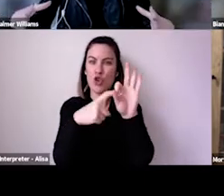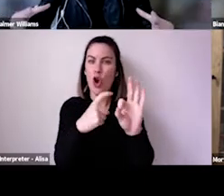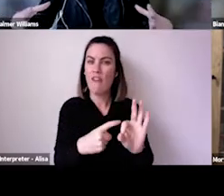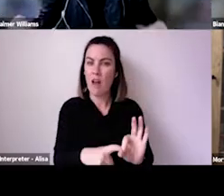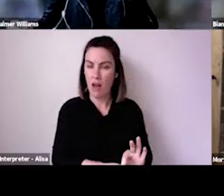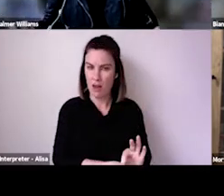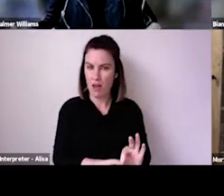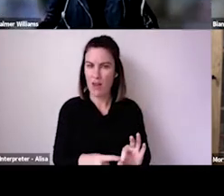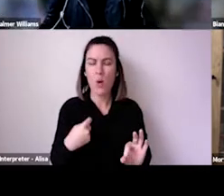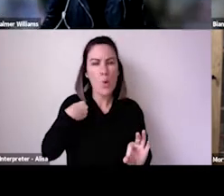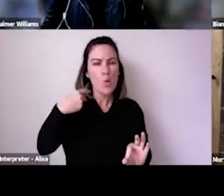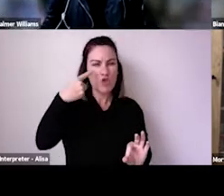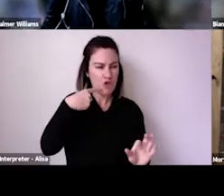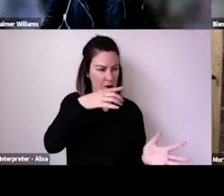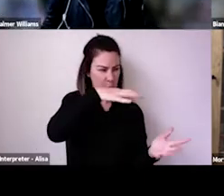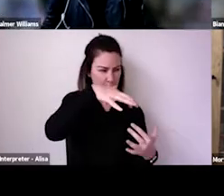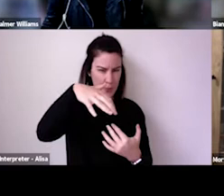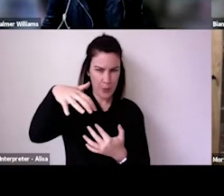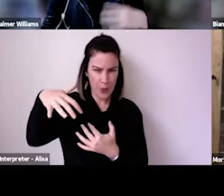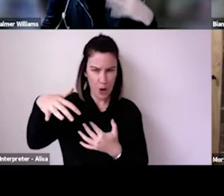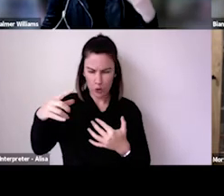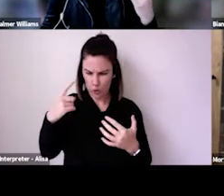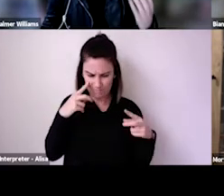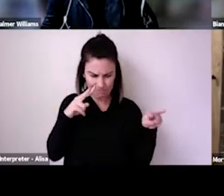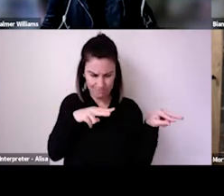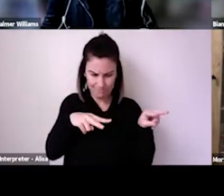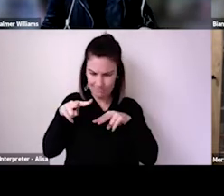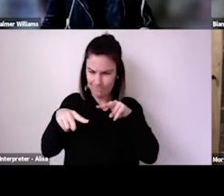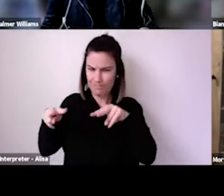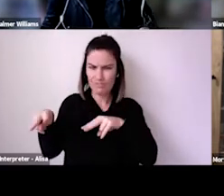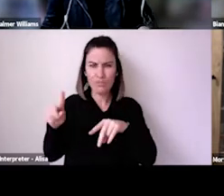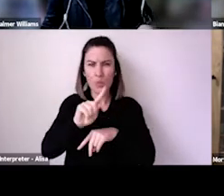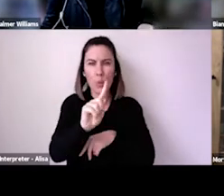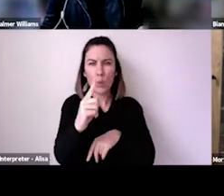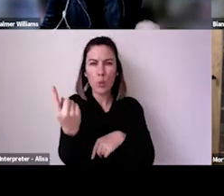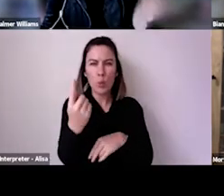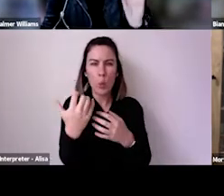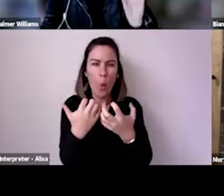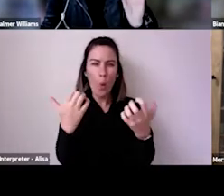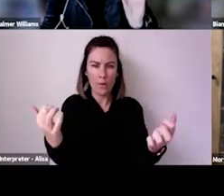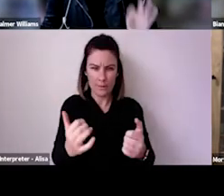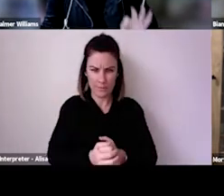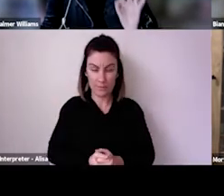in terms of the paths of our two countries, and I'm just going to show up on screen the